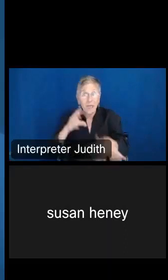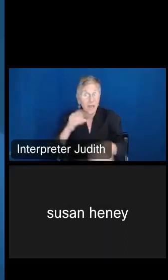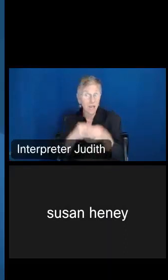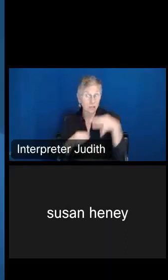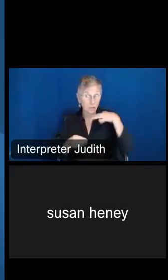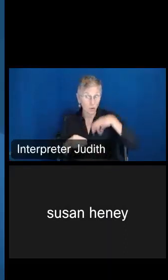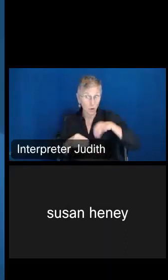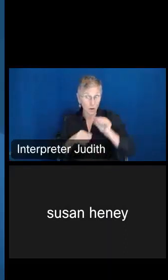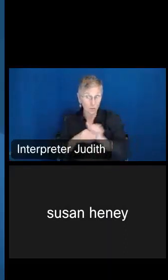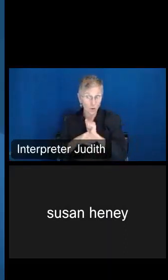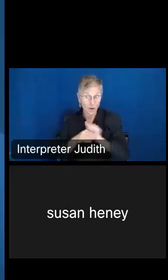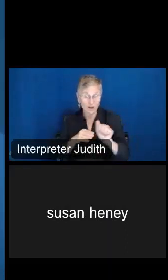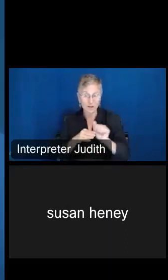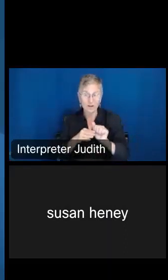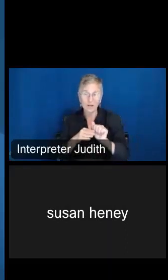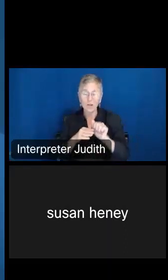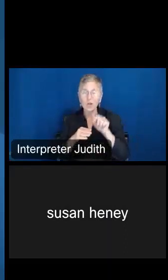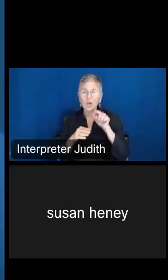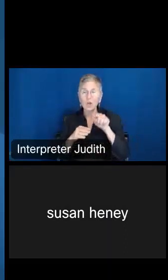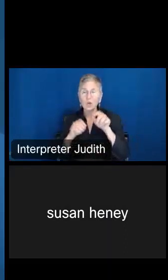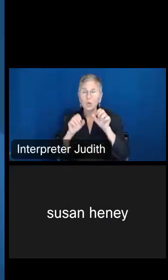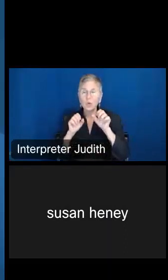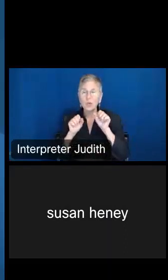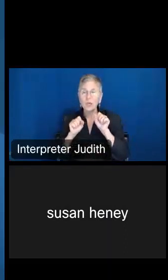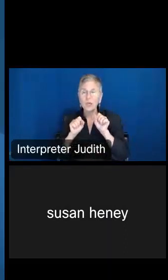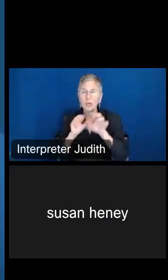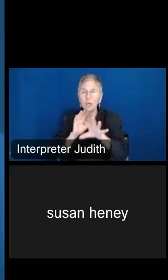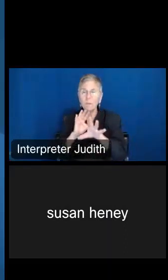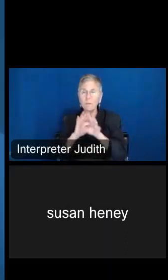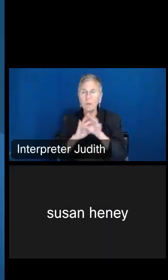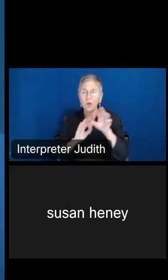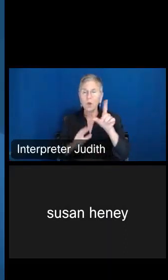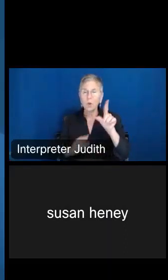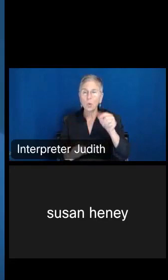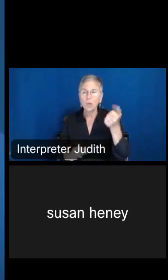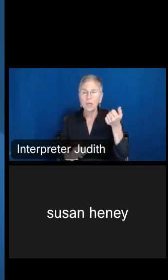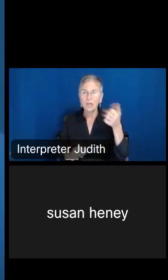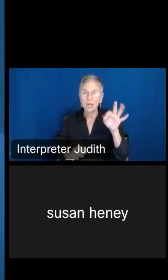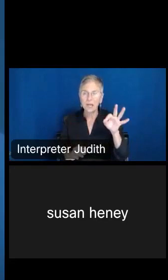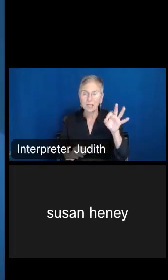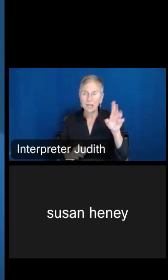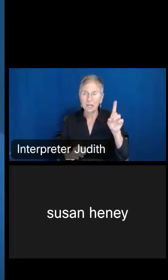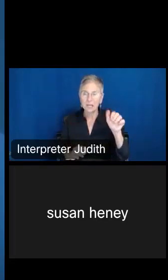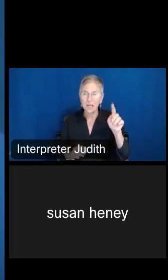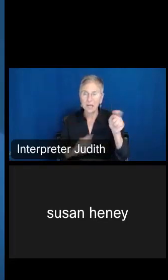from scratch entirely, take that 2019 data you had and then make that 2021 data, and